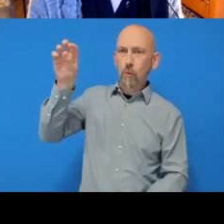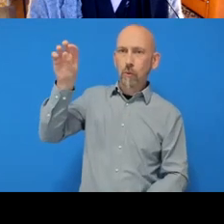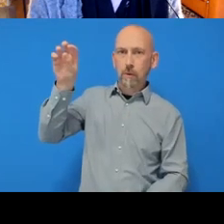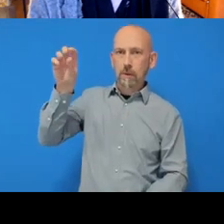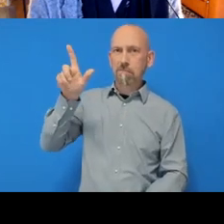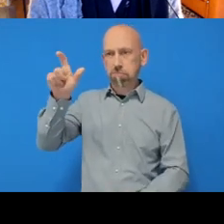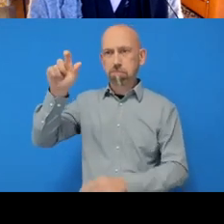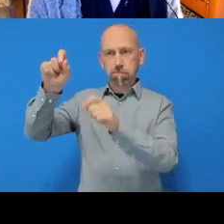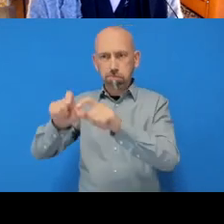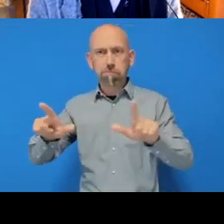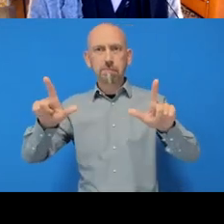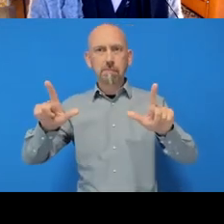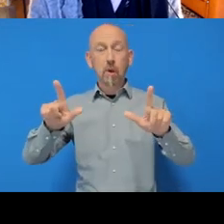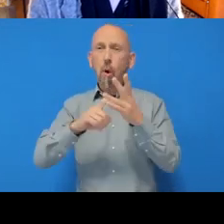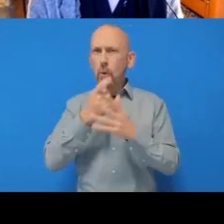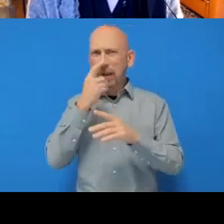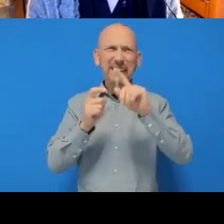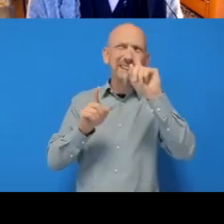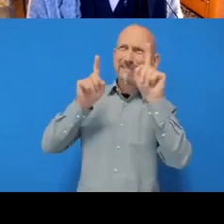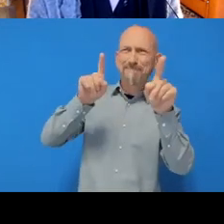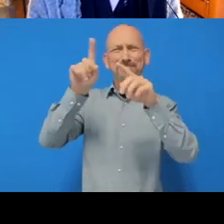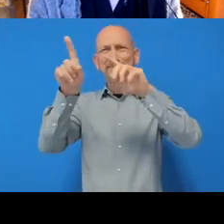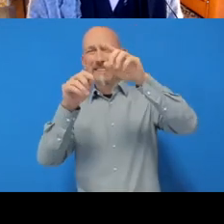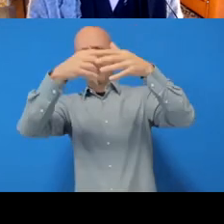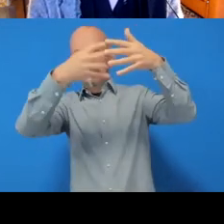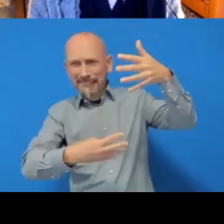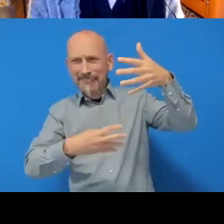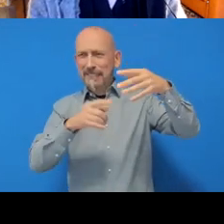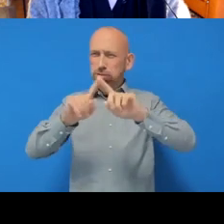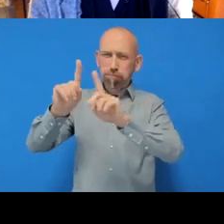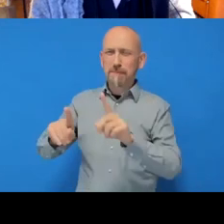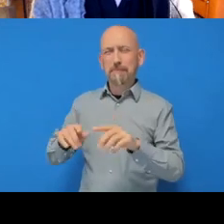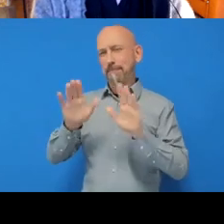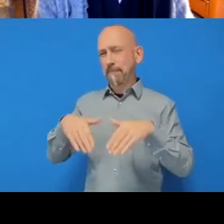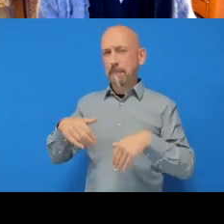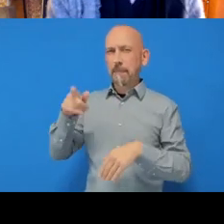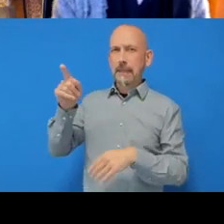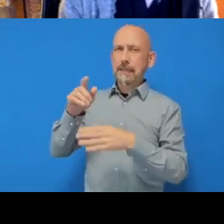your repositories, and then click the ‘New’ icon, but I can see it here already. So I’m going to click on it,